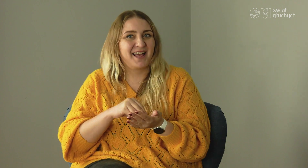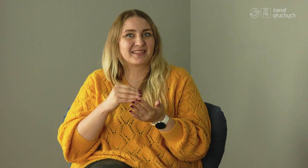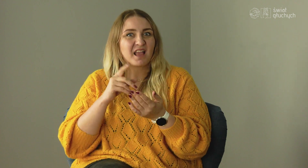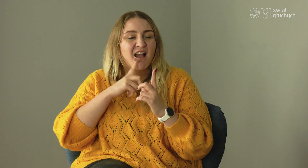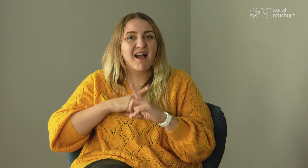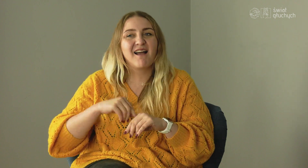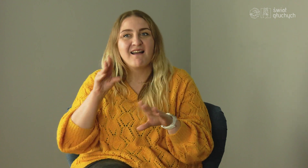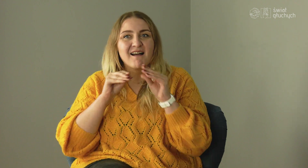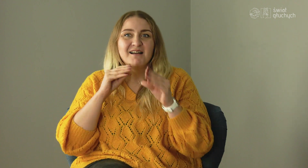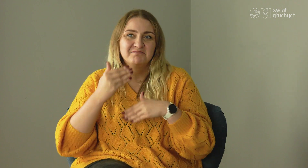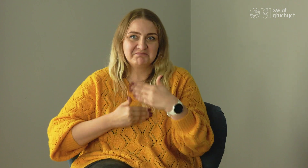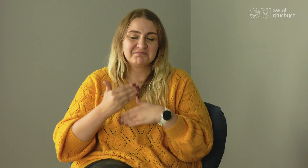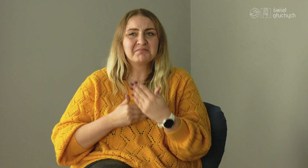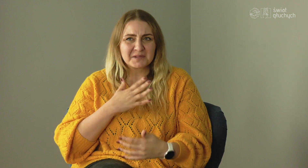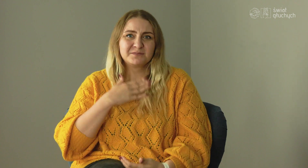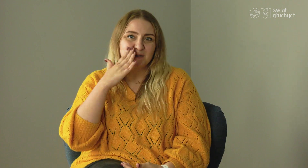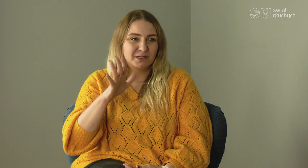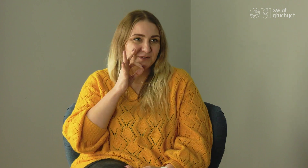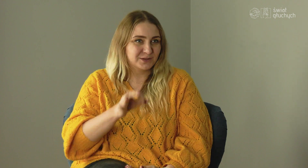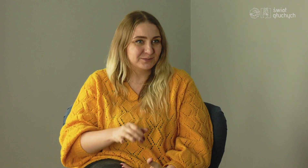With which I feel very comfortable.